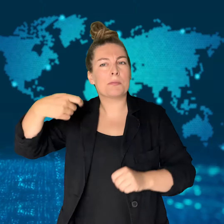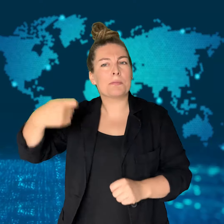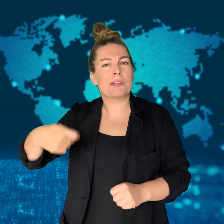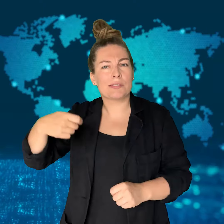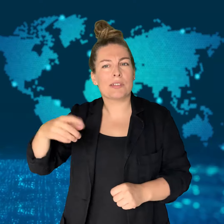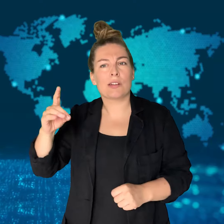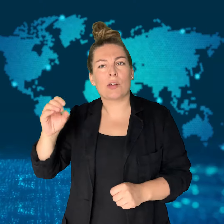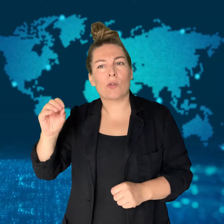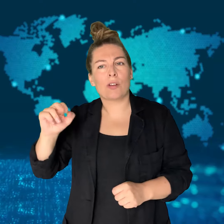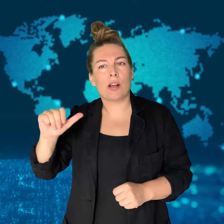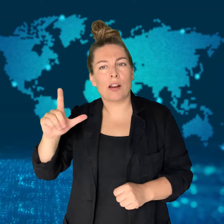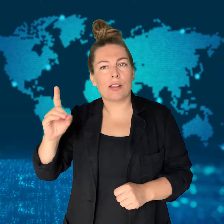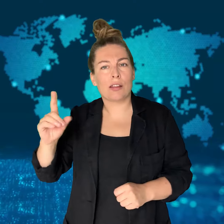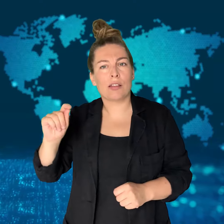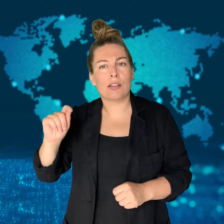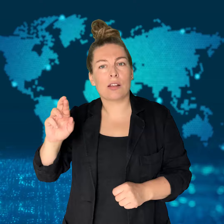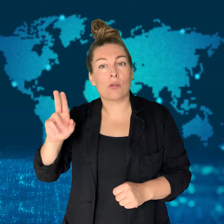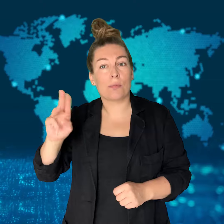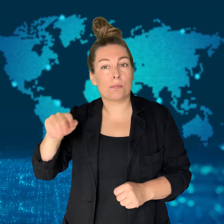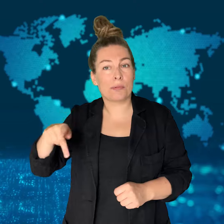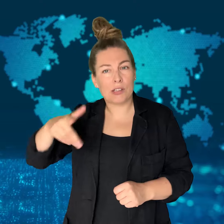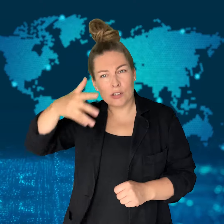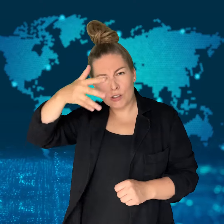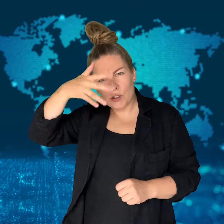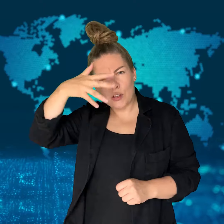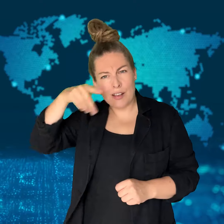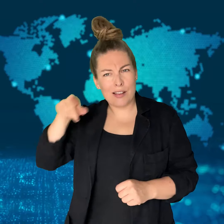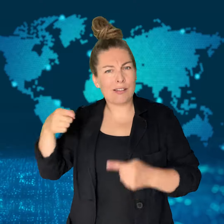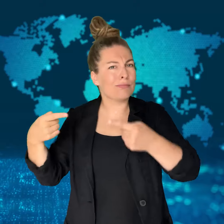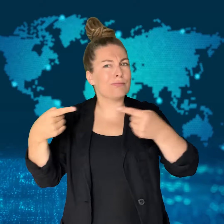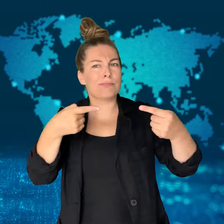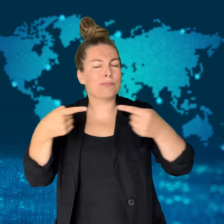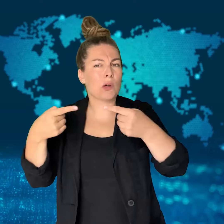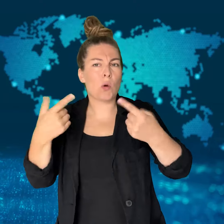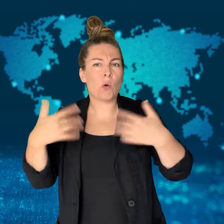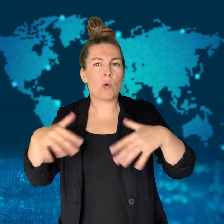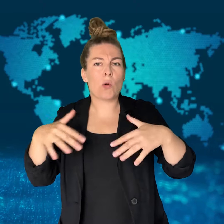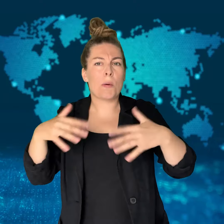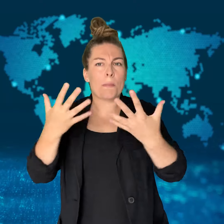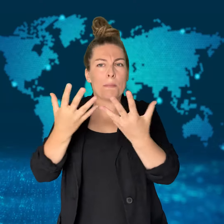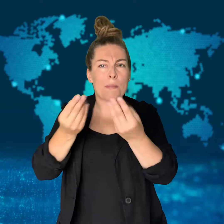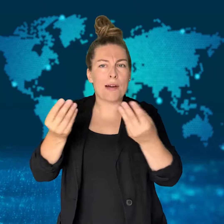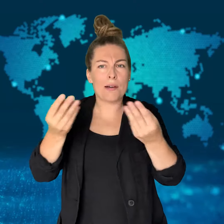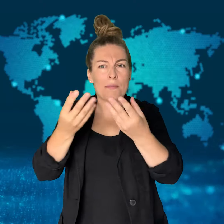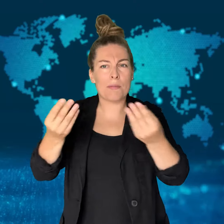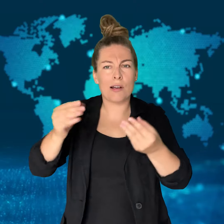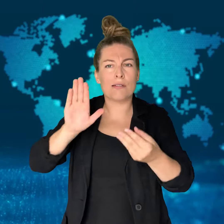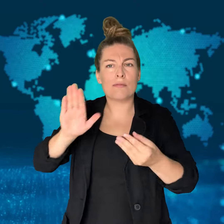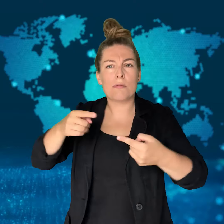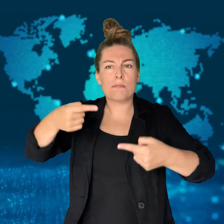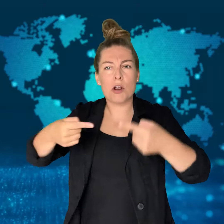The President has been under increased pressure from both Republicans